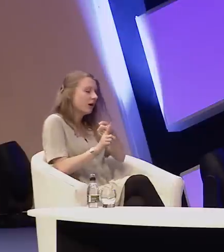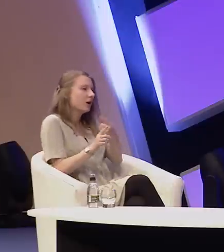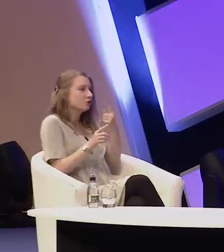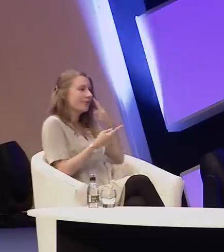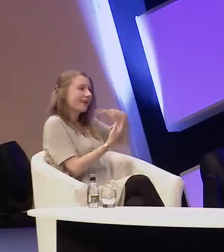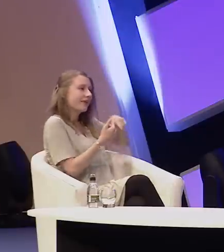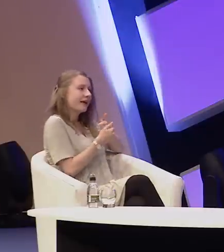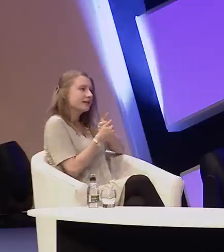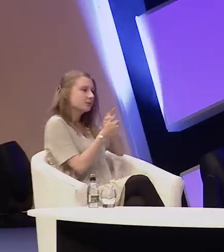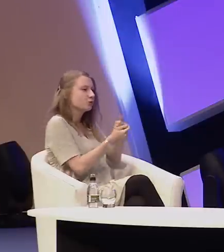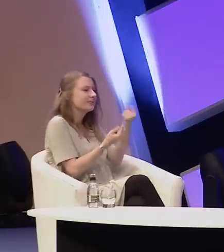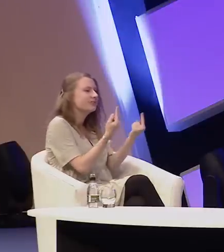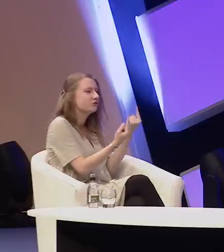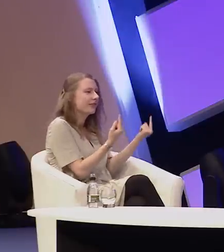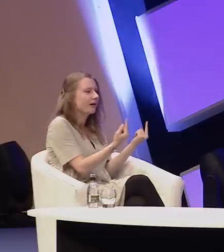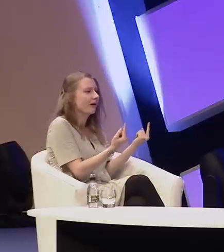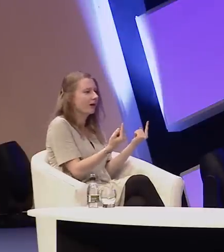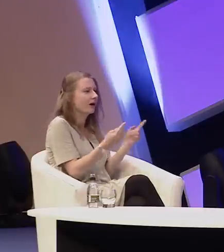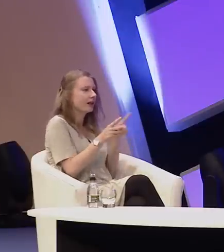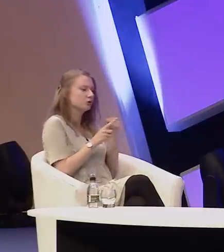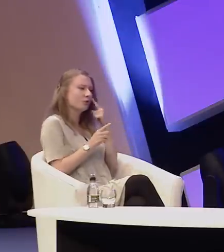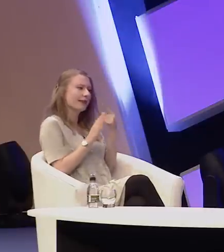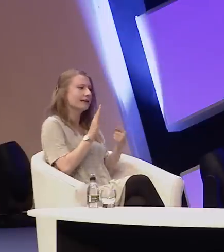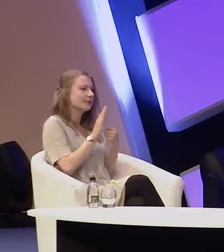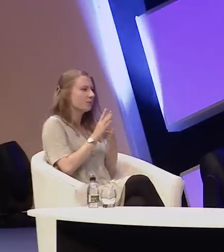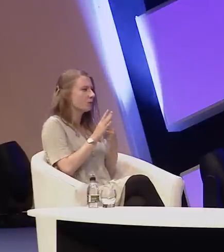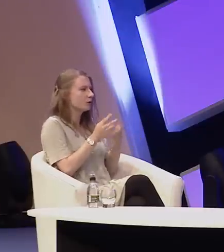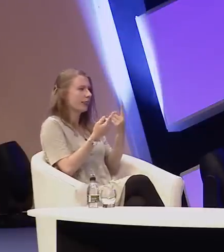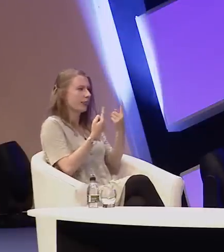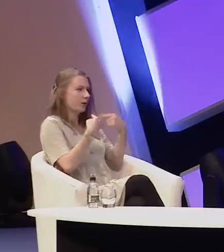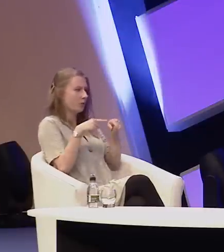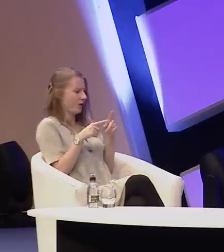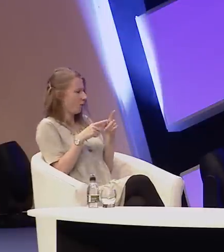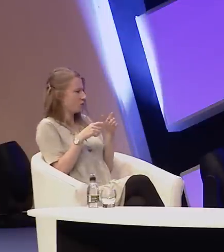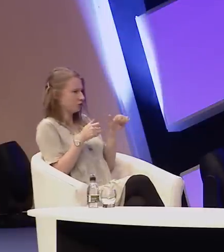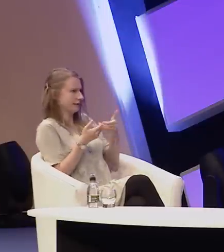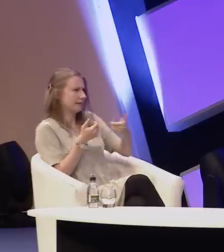in any way or is it important that we look at them all as separate and distinct challenges?